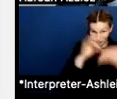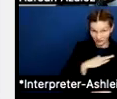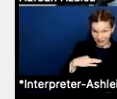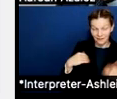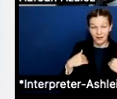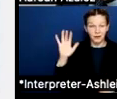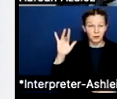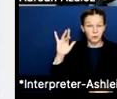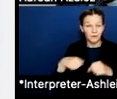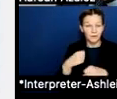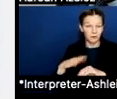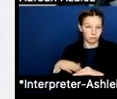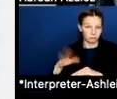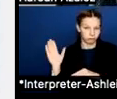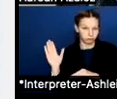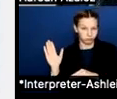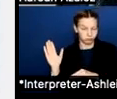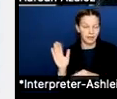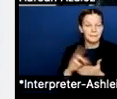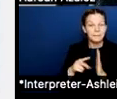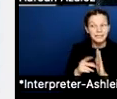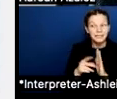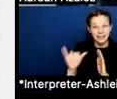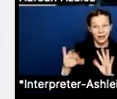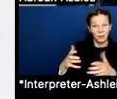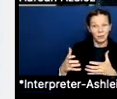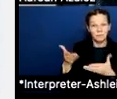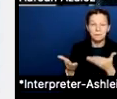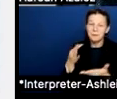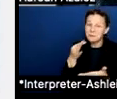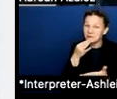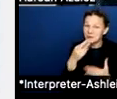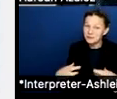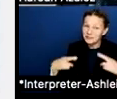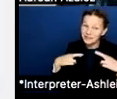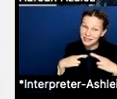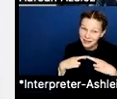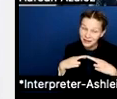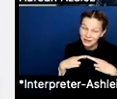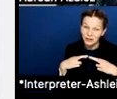And so those folks could be approaching retirement, or even be thinking about those types of decisions.